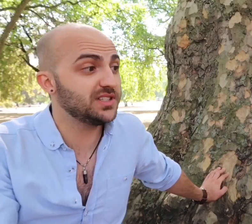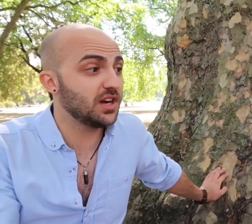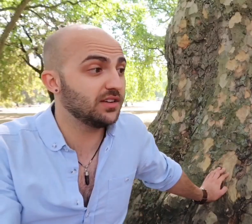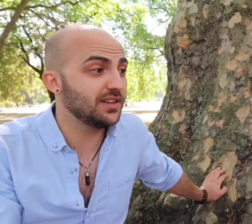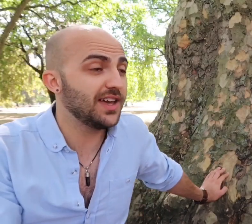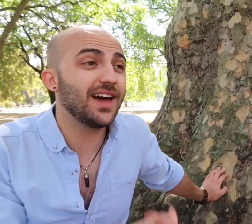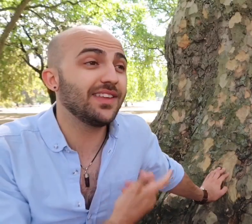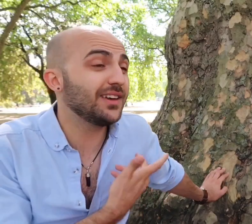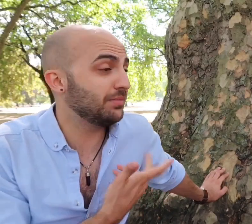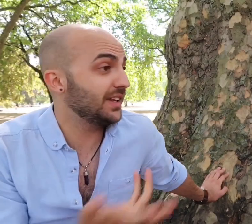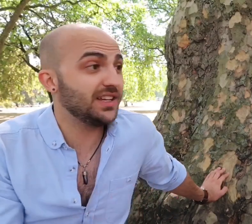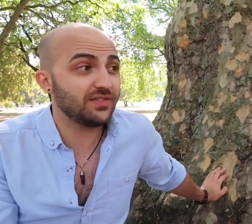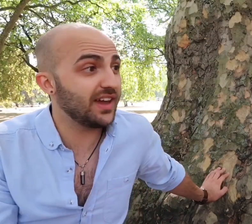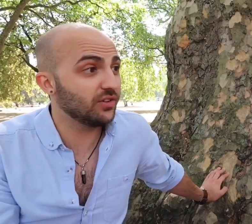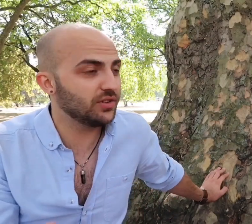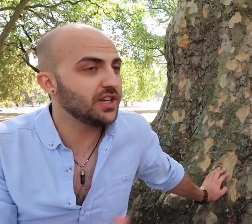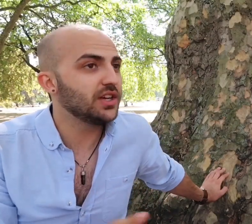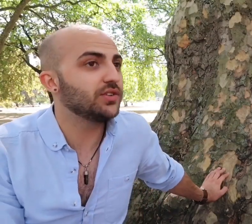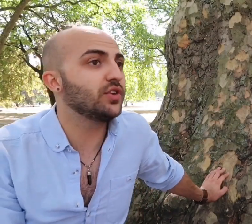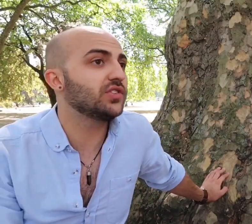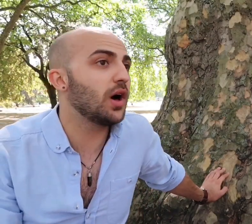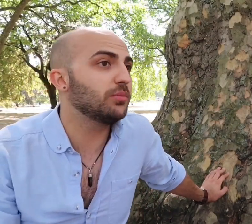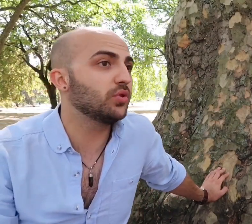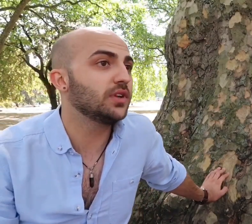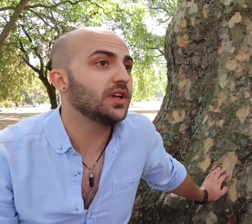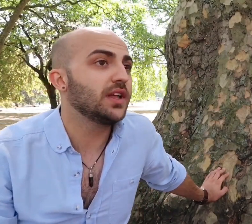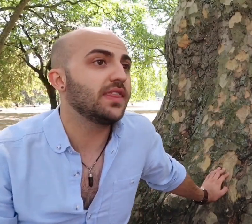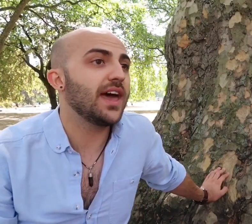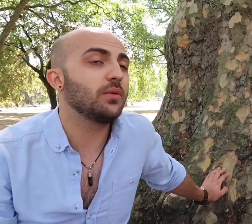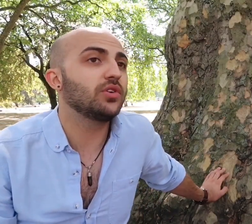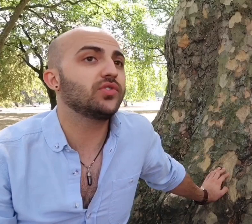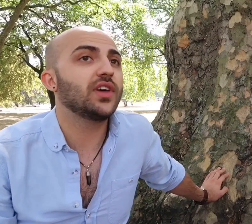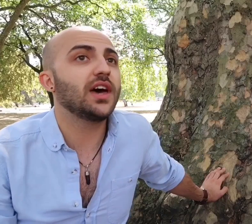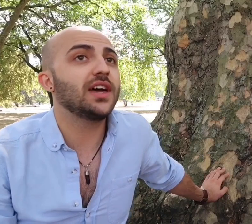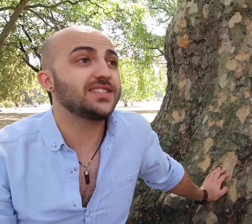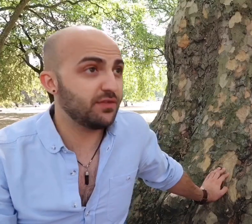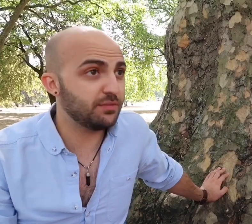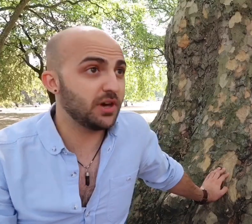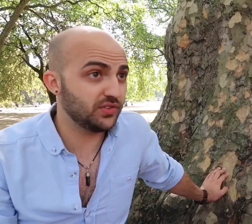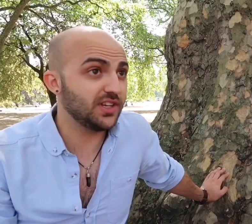be done okay and they completely failed so for example there was a Deaf person